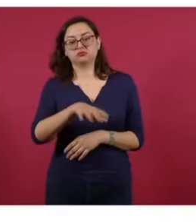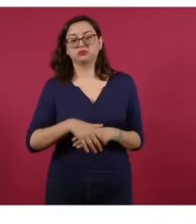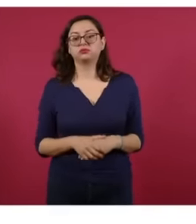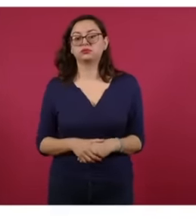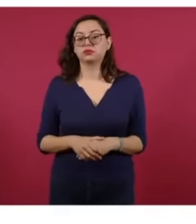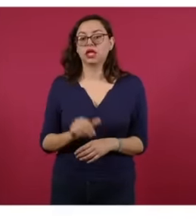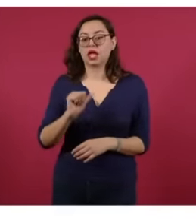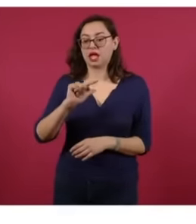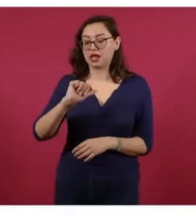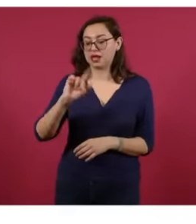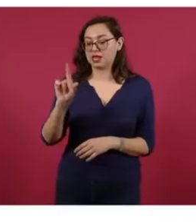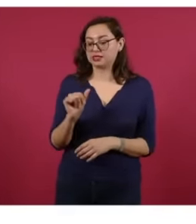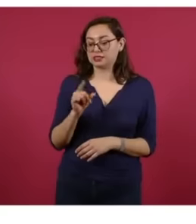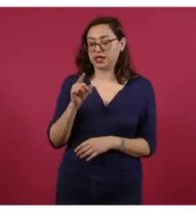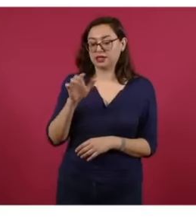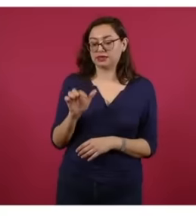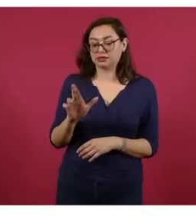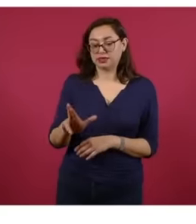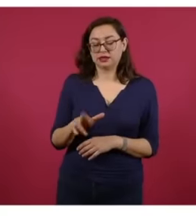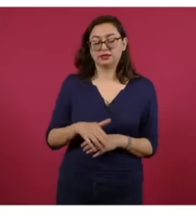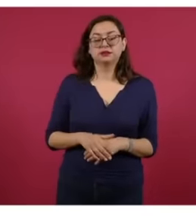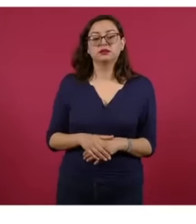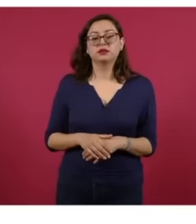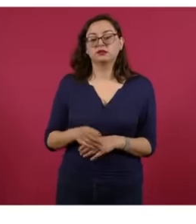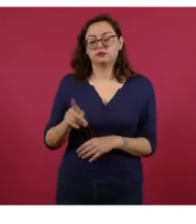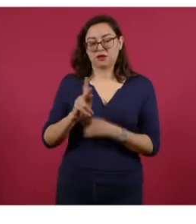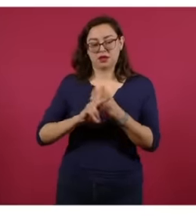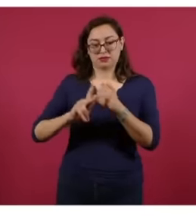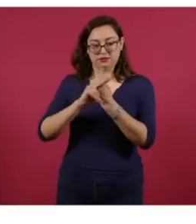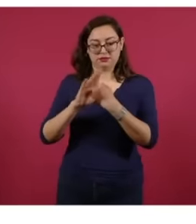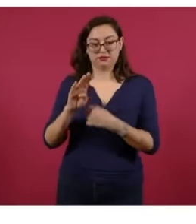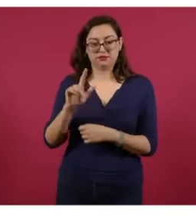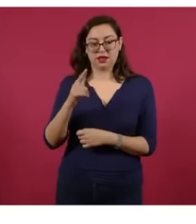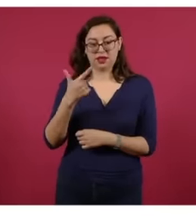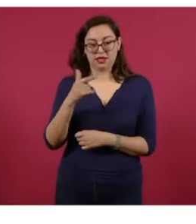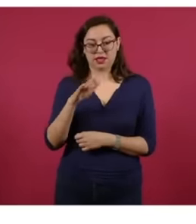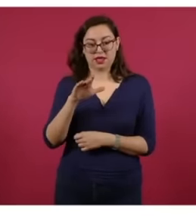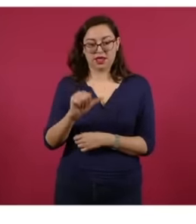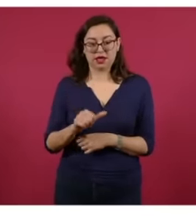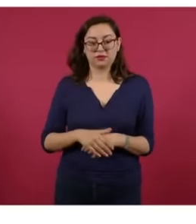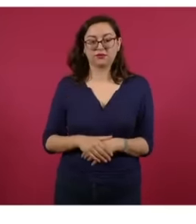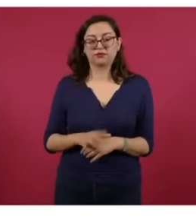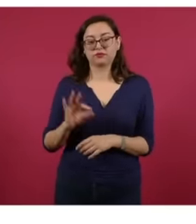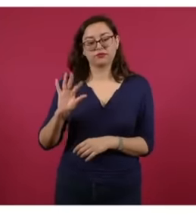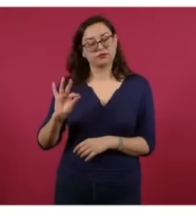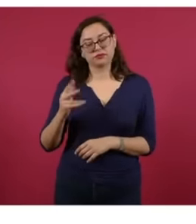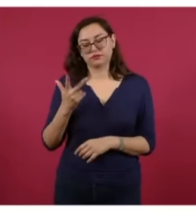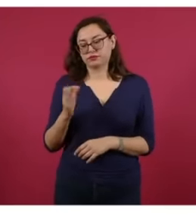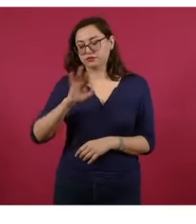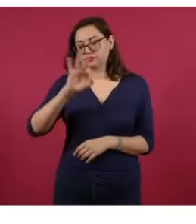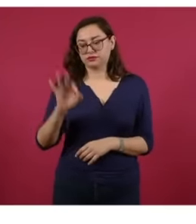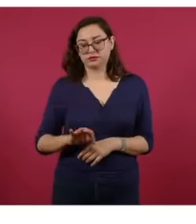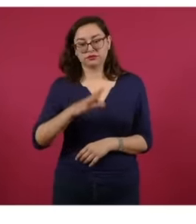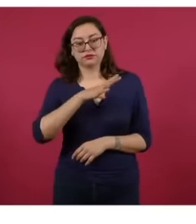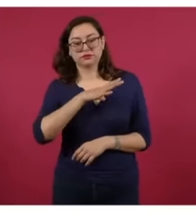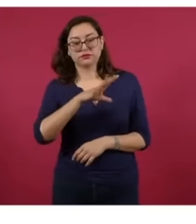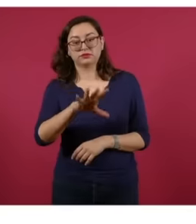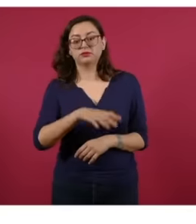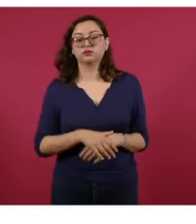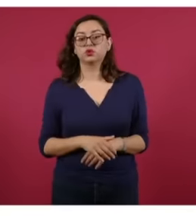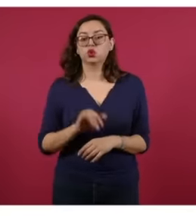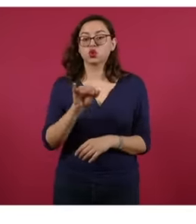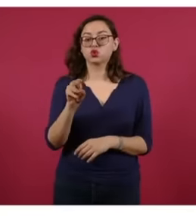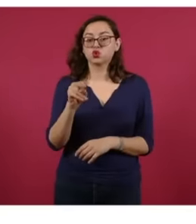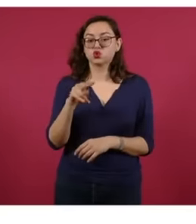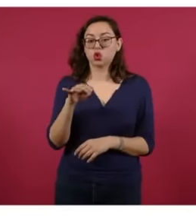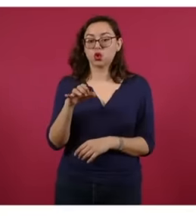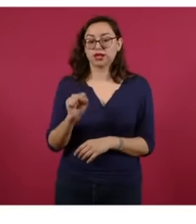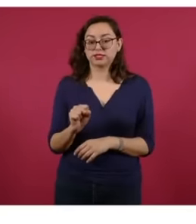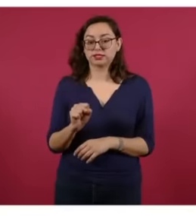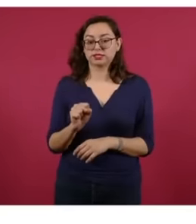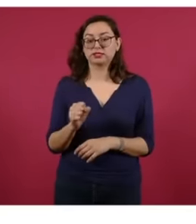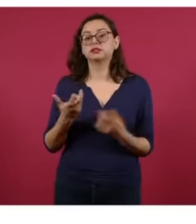crro from Belgium has 36 approval and 48 rejection Jonas G Store from Norway has 35